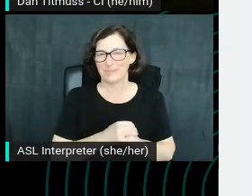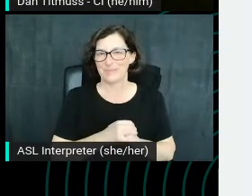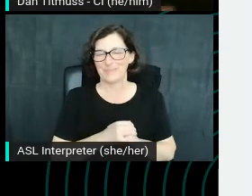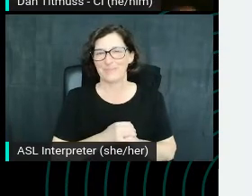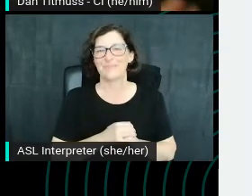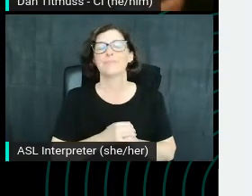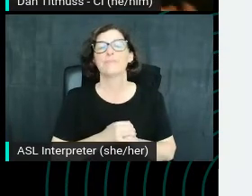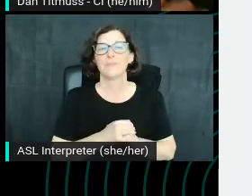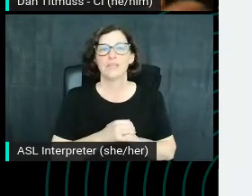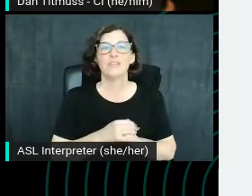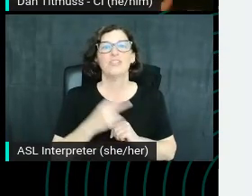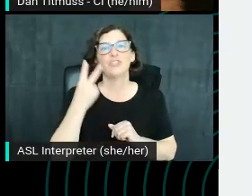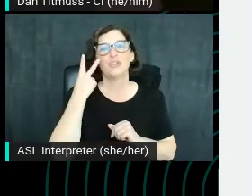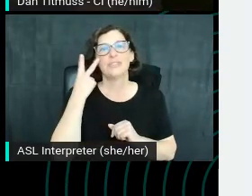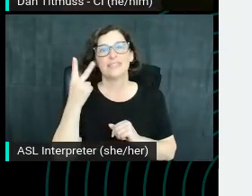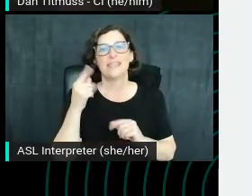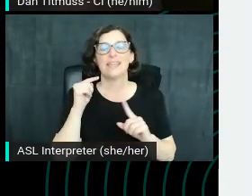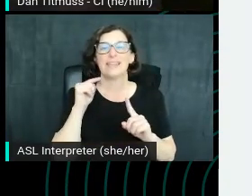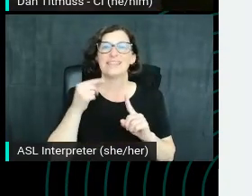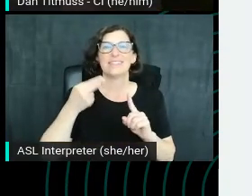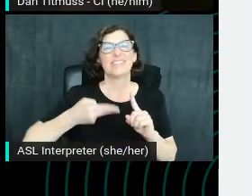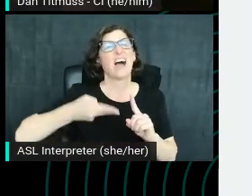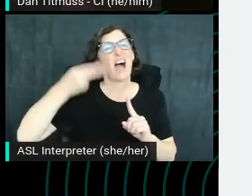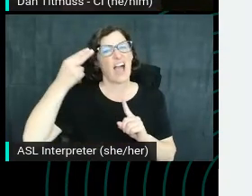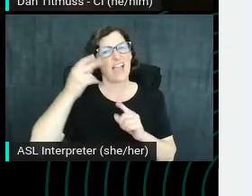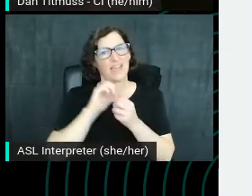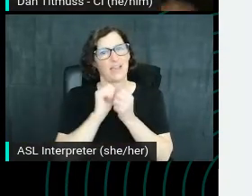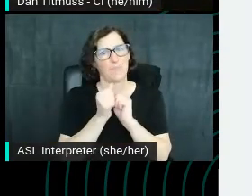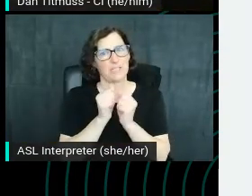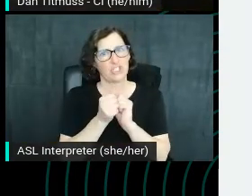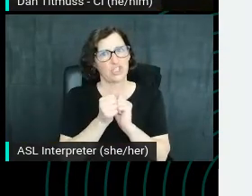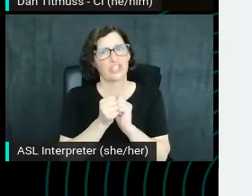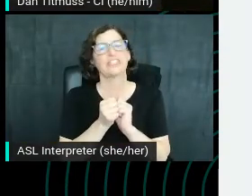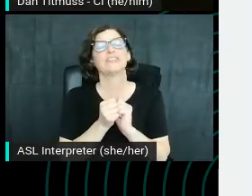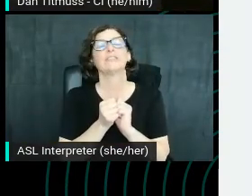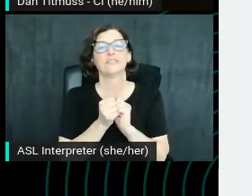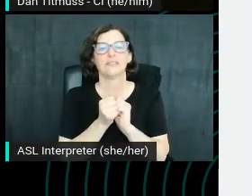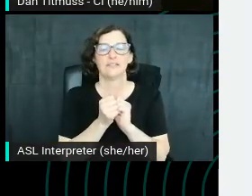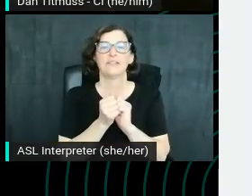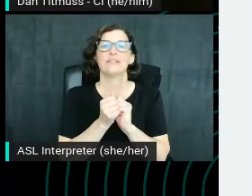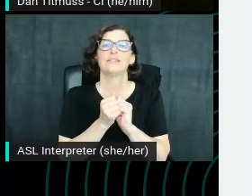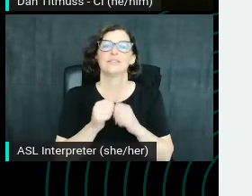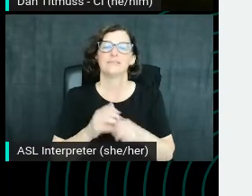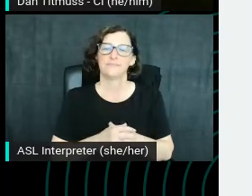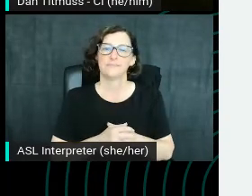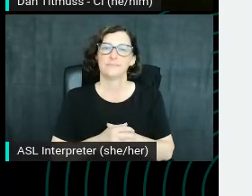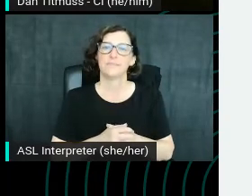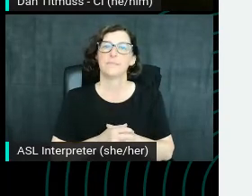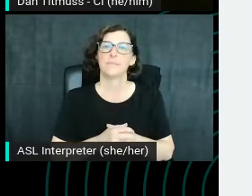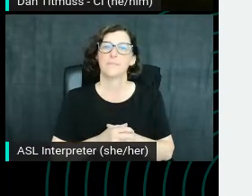So we can see this is like a fairly, you know, high competition. And also in the yeah, we couldn't get if we optimized towards, but something to keep in mind.